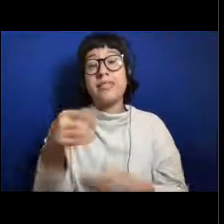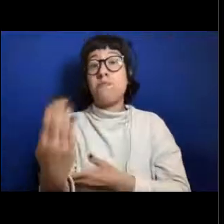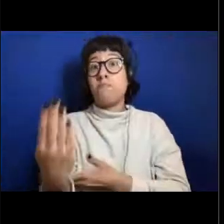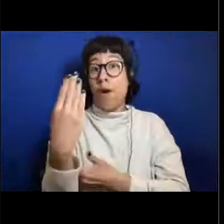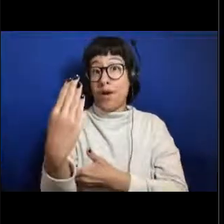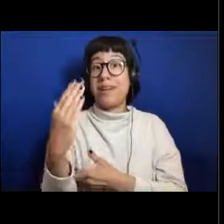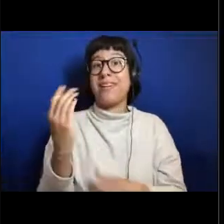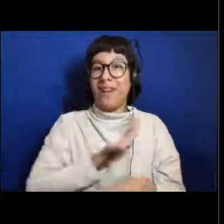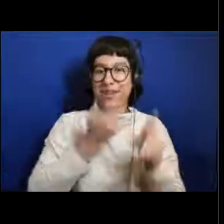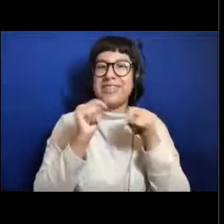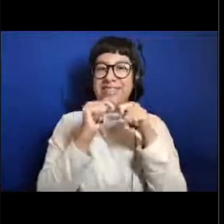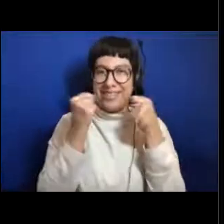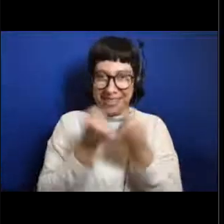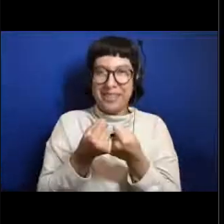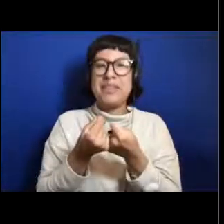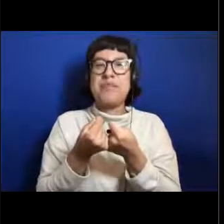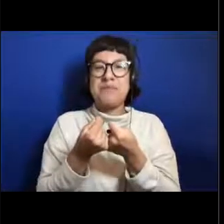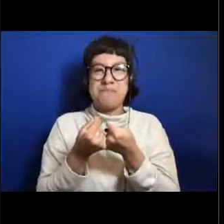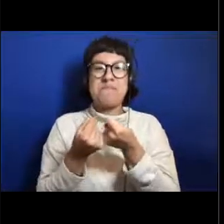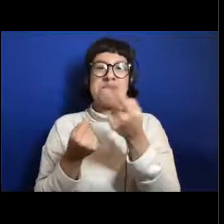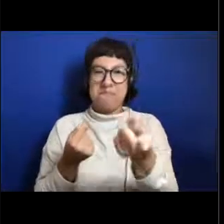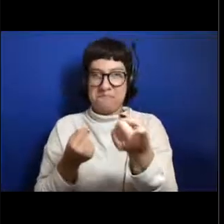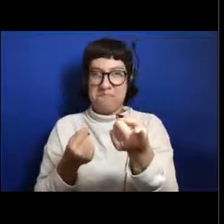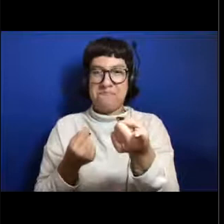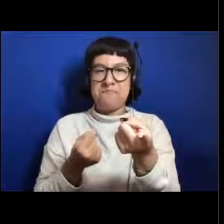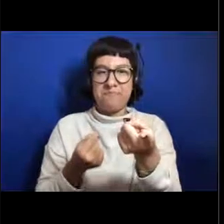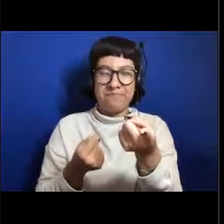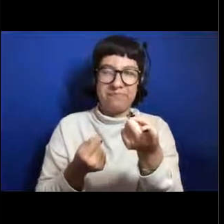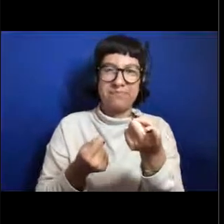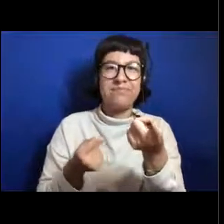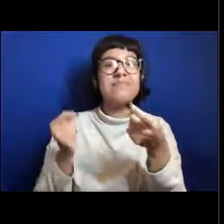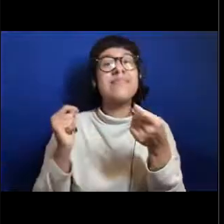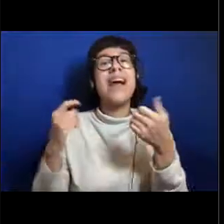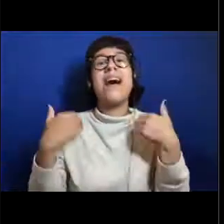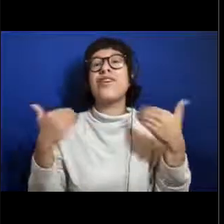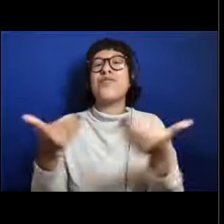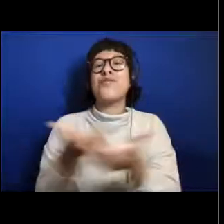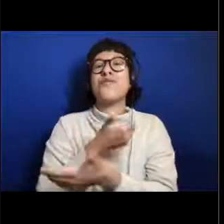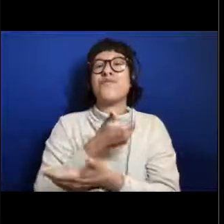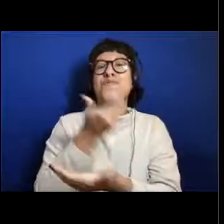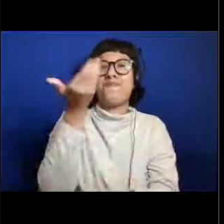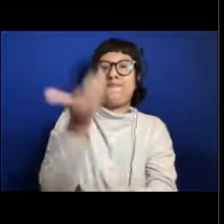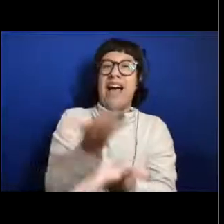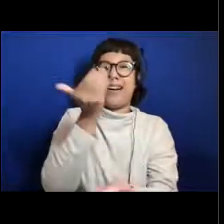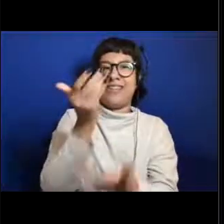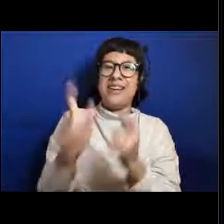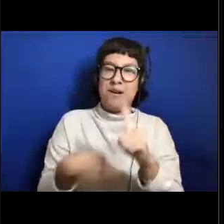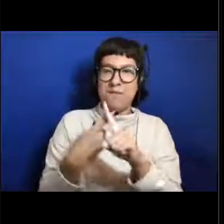on our oceanexplorer.noaa.gov website launched a new fact about sea spiders and there's a video